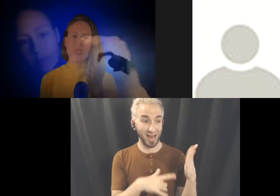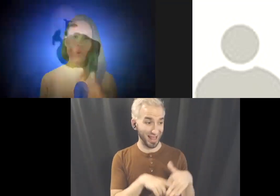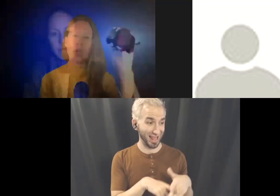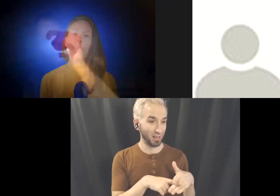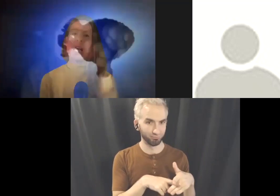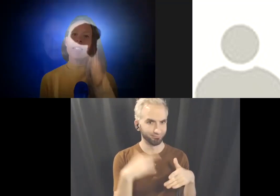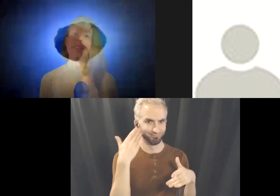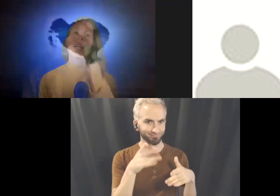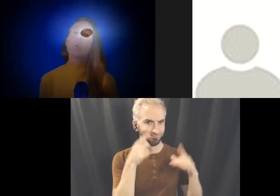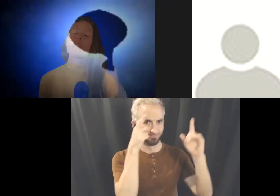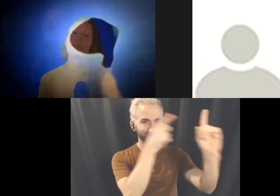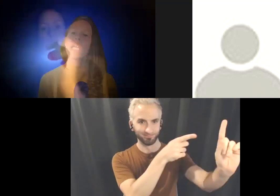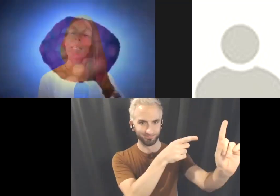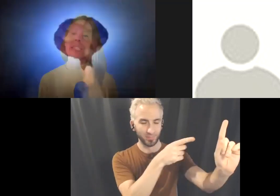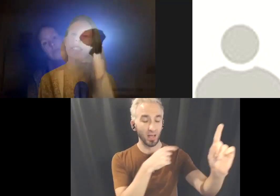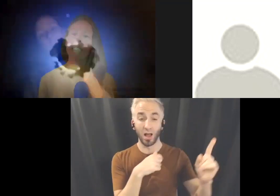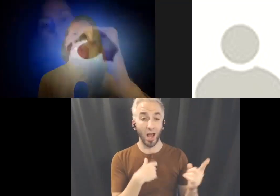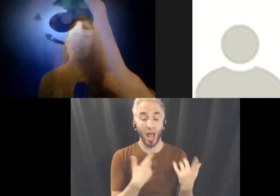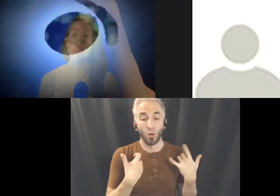form as I work and play.